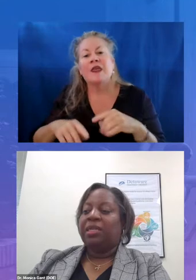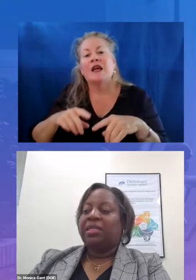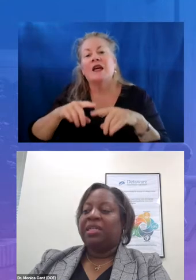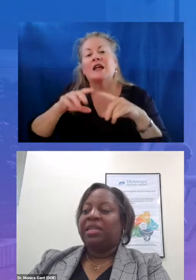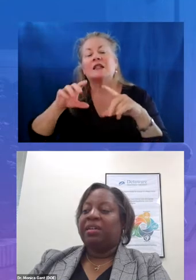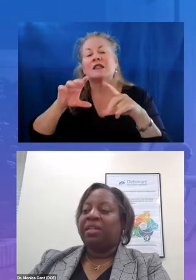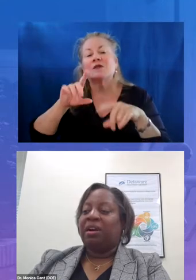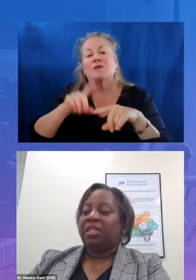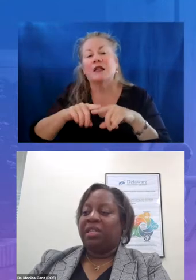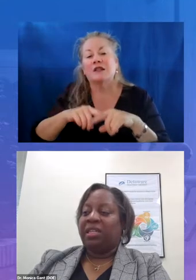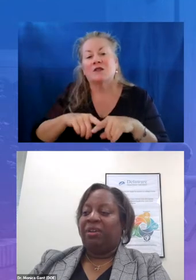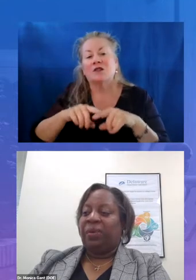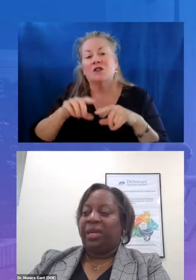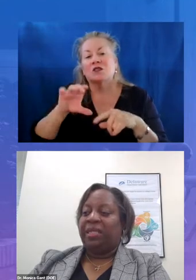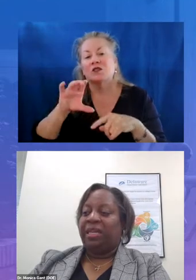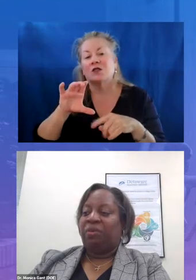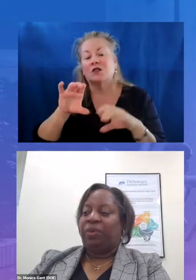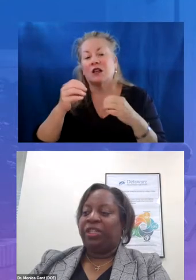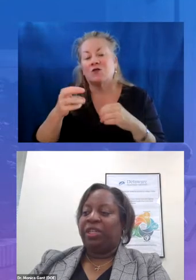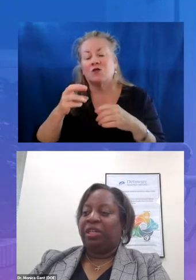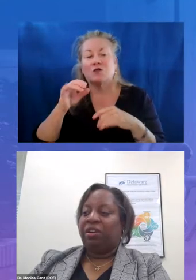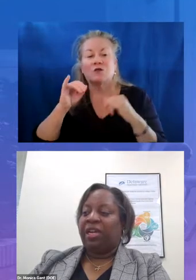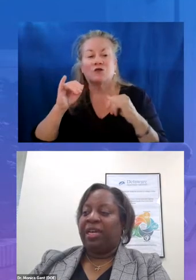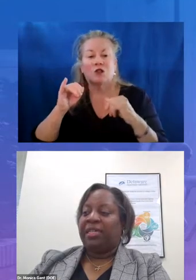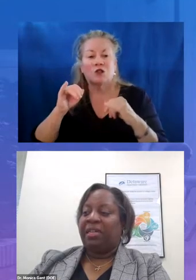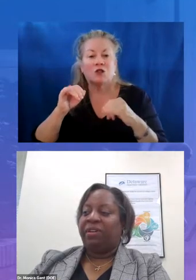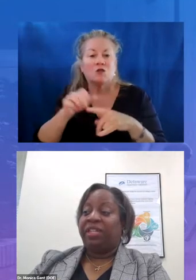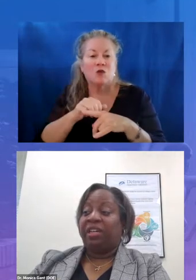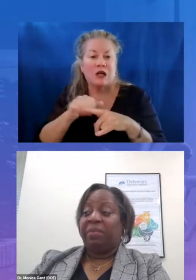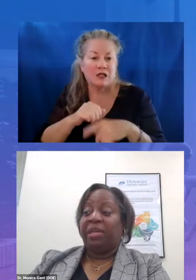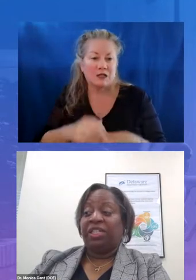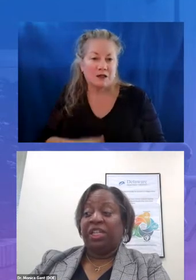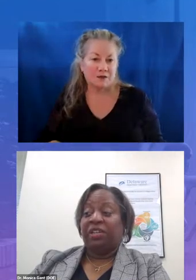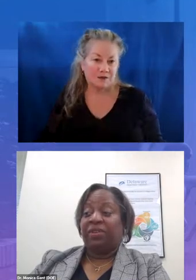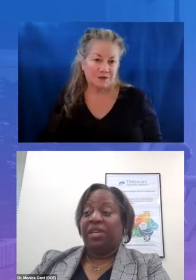to clearly articulate ways in which learning acceleration can be achieved